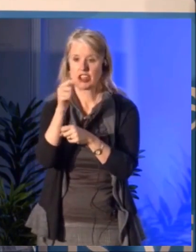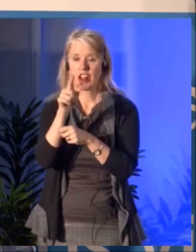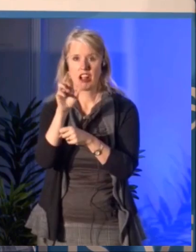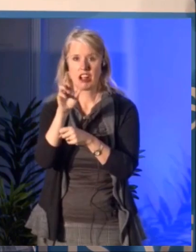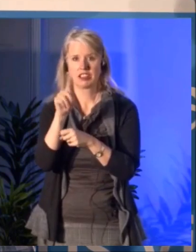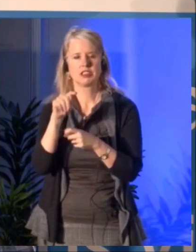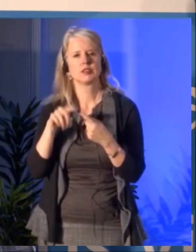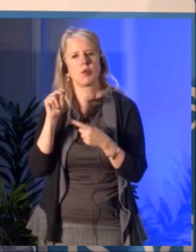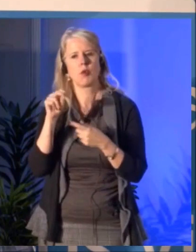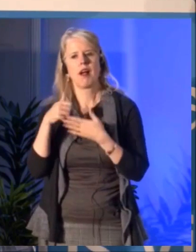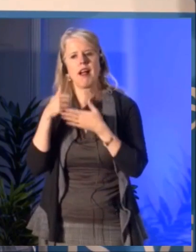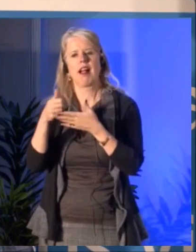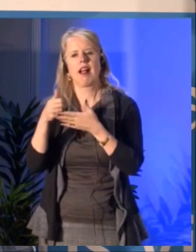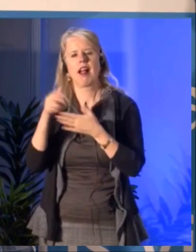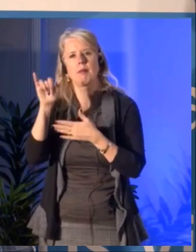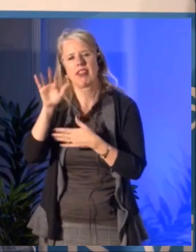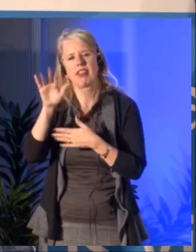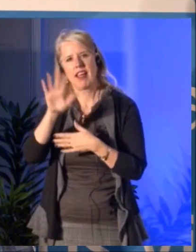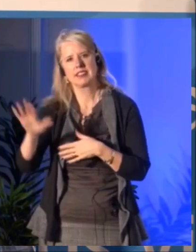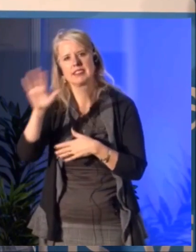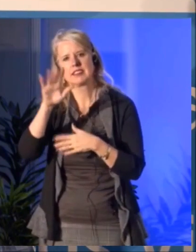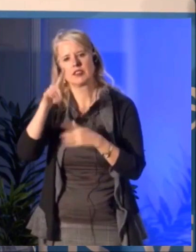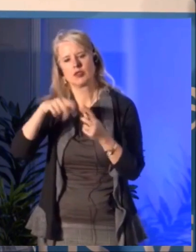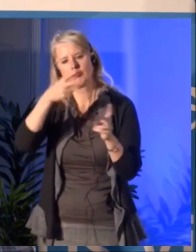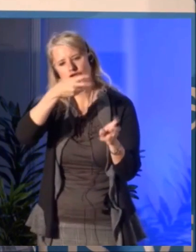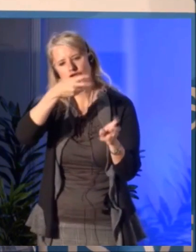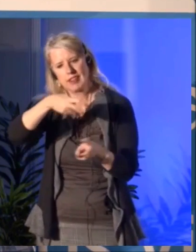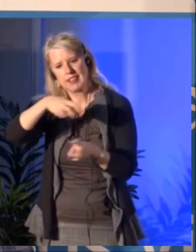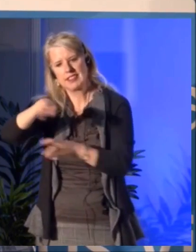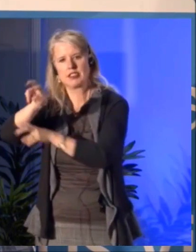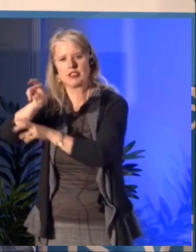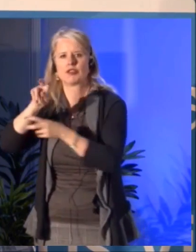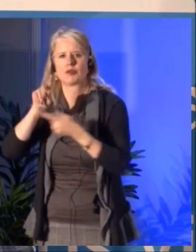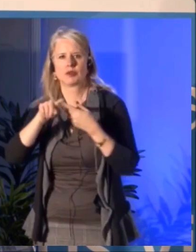That fund will not be tied to artistic excellence,